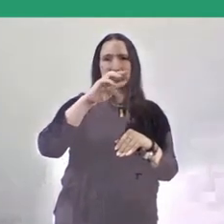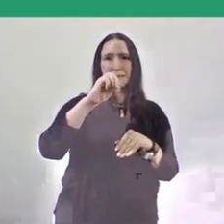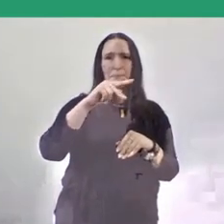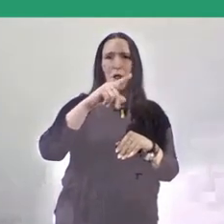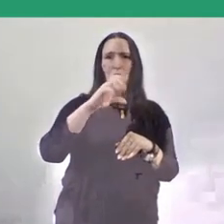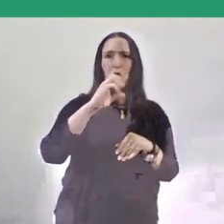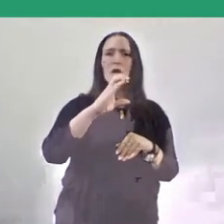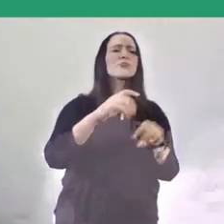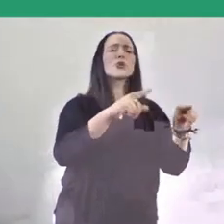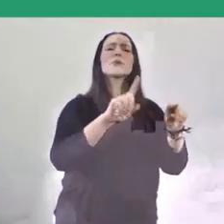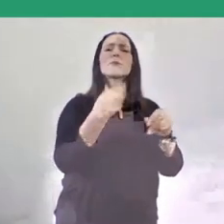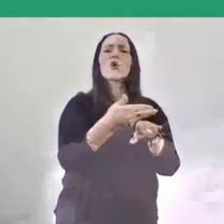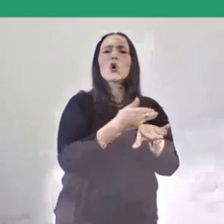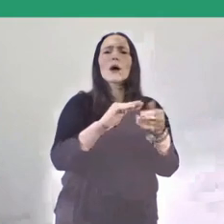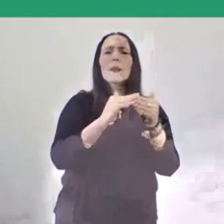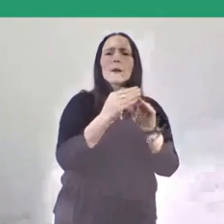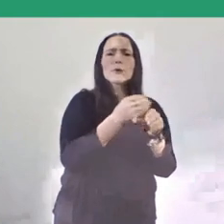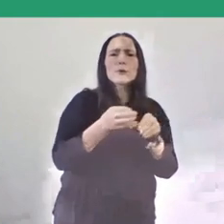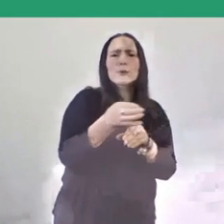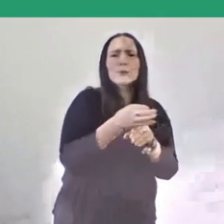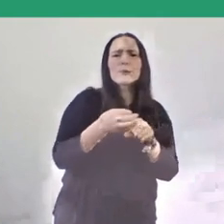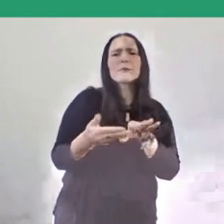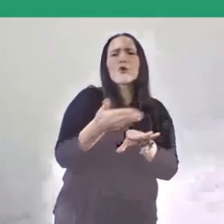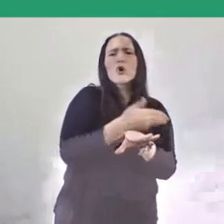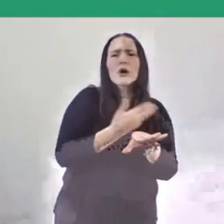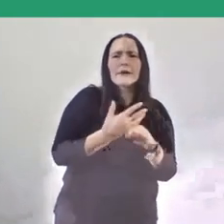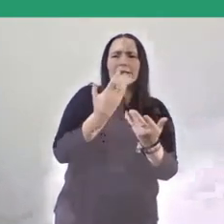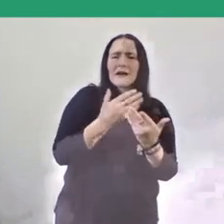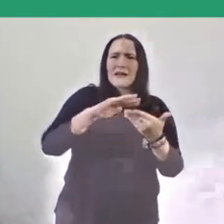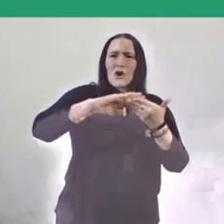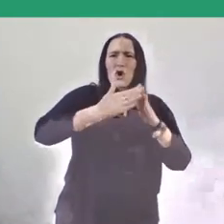which was swallowed by the urban expansion. So it became an urban kampung